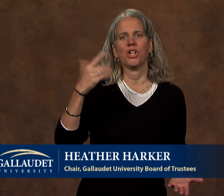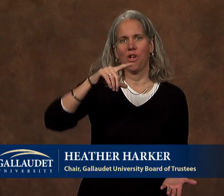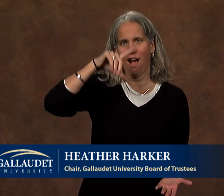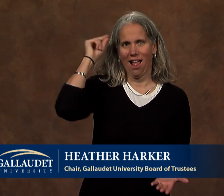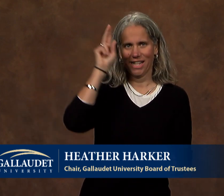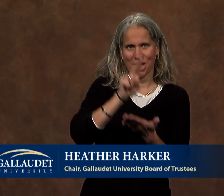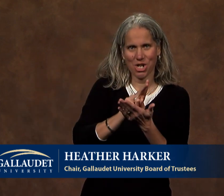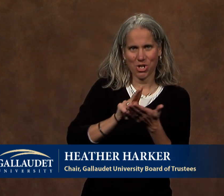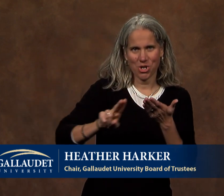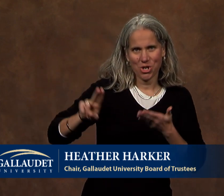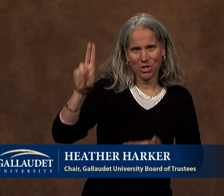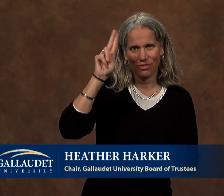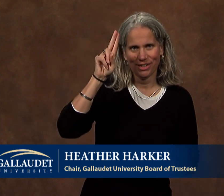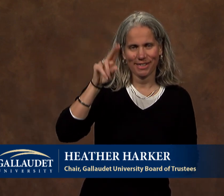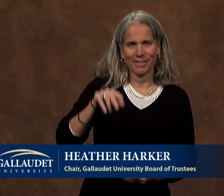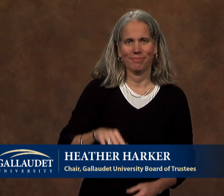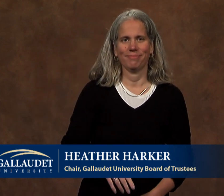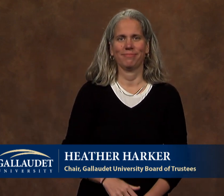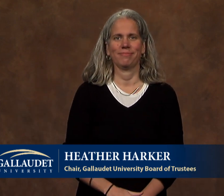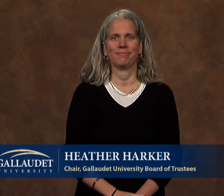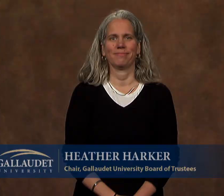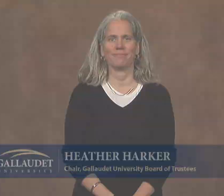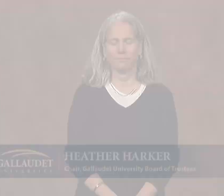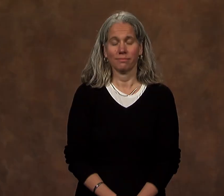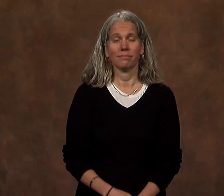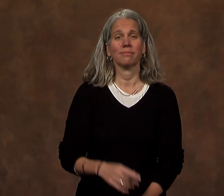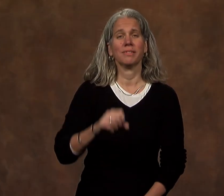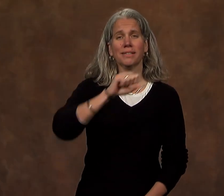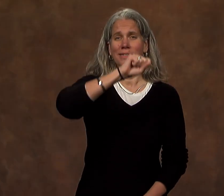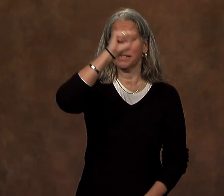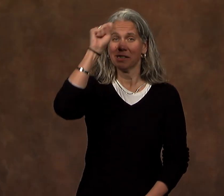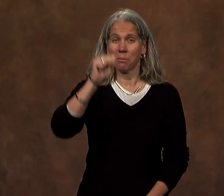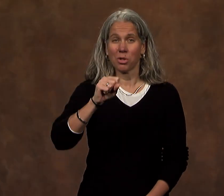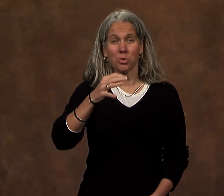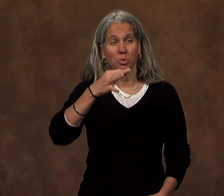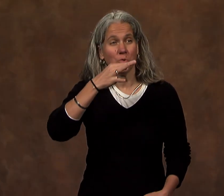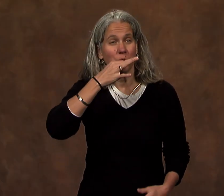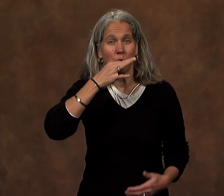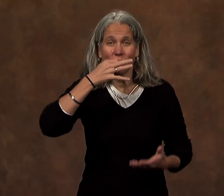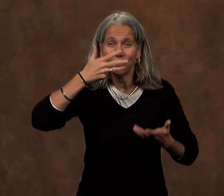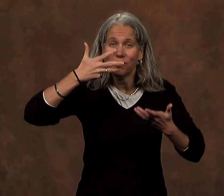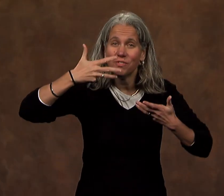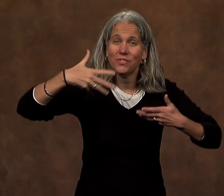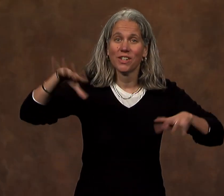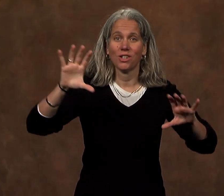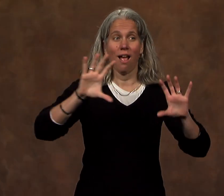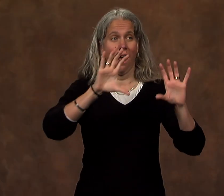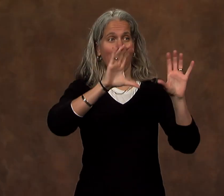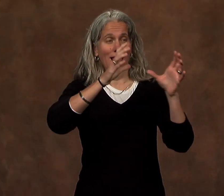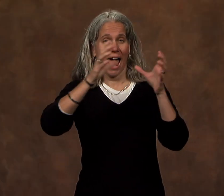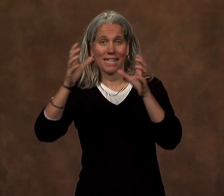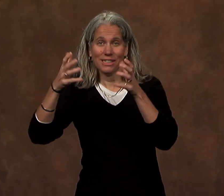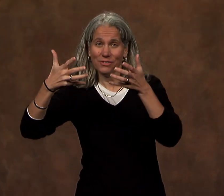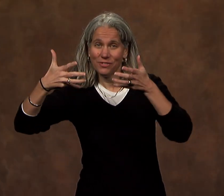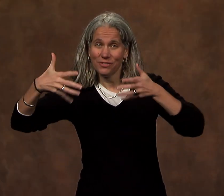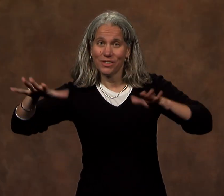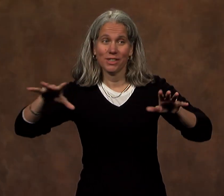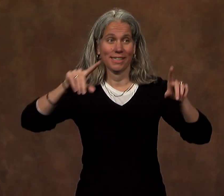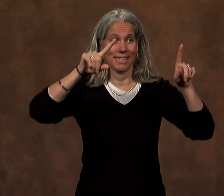Chair of the Gallaudet University Board of Trustees. As the semester winds down and classes are finishing up,